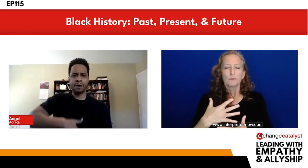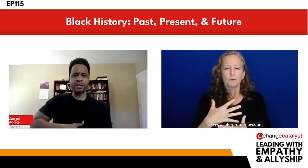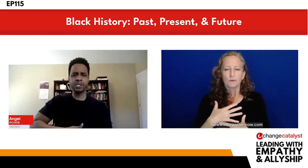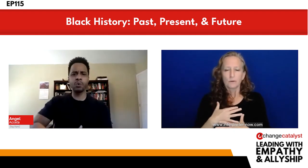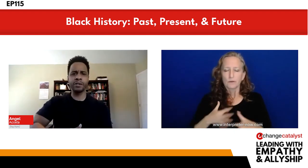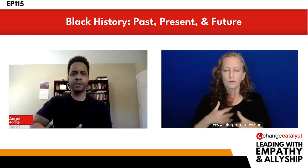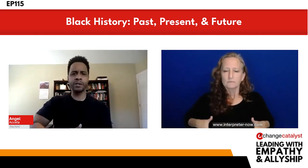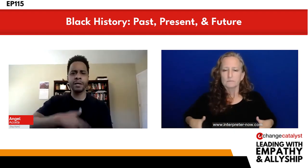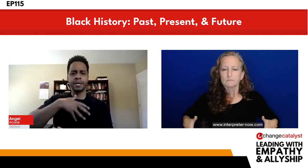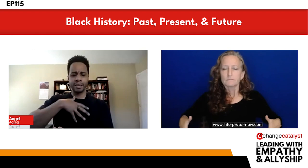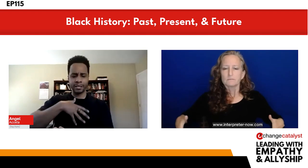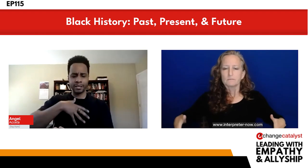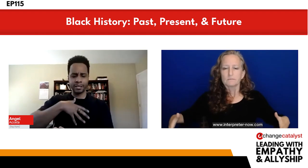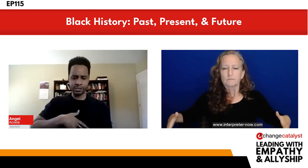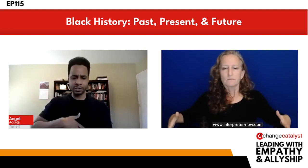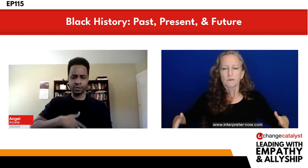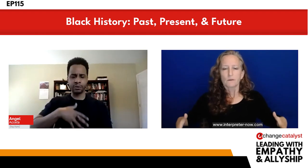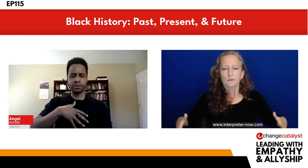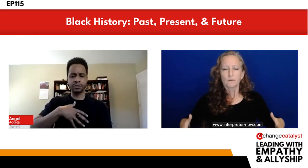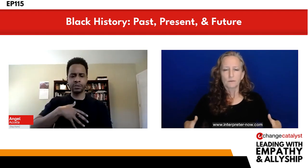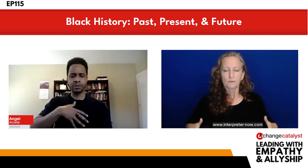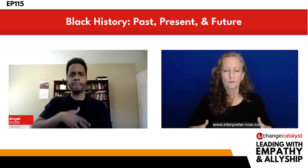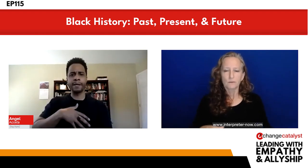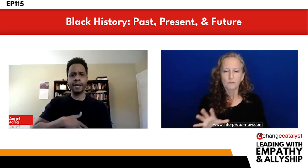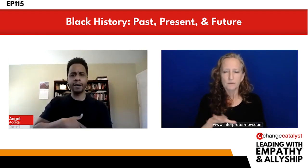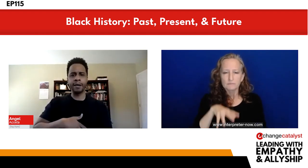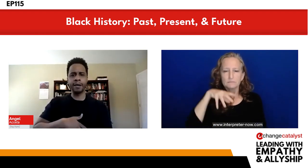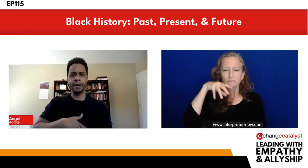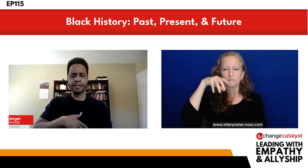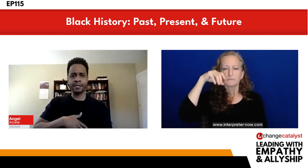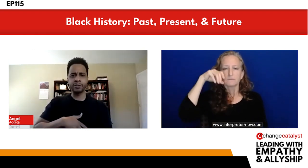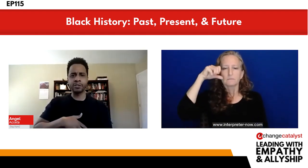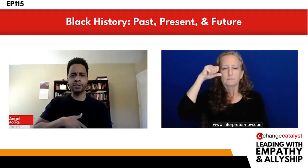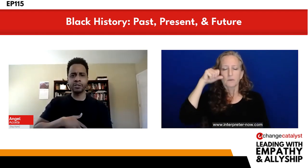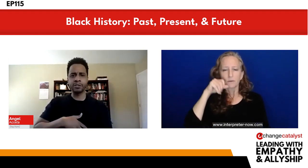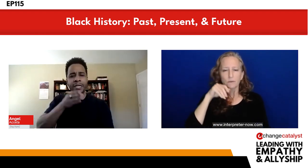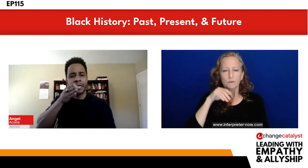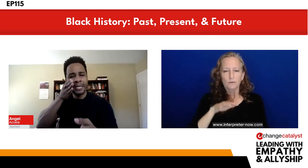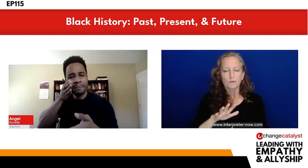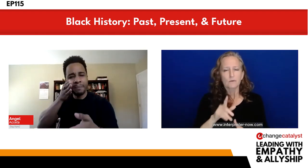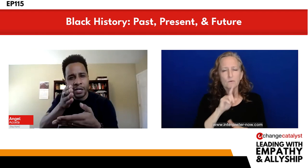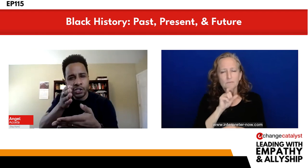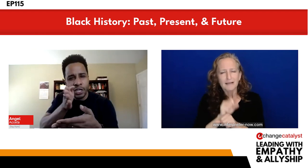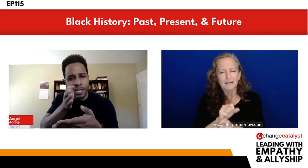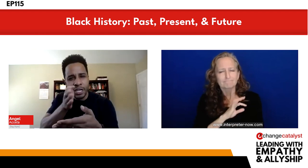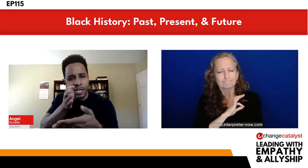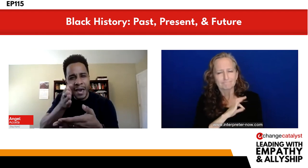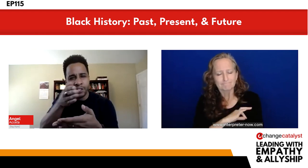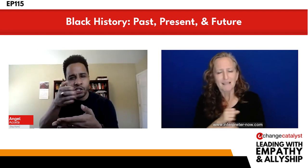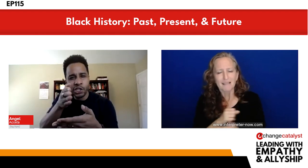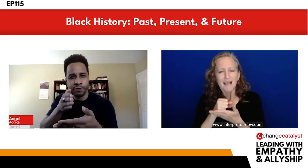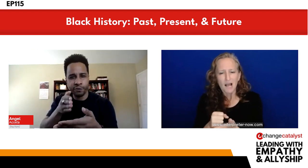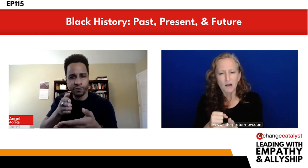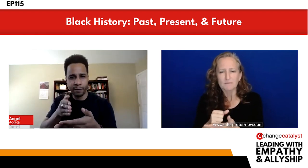down into our diaphragm, gentle, deep inhales and exhales — we literally massage the vagus